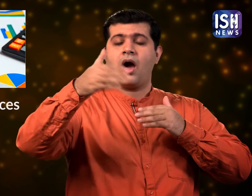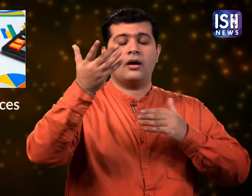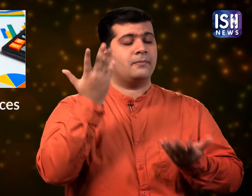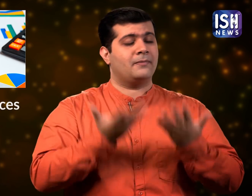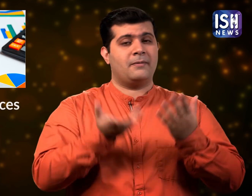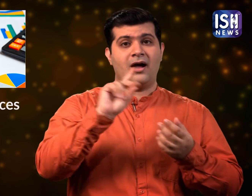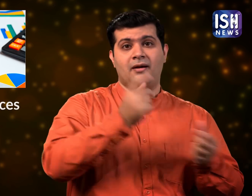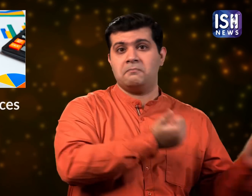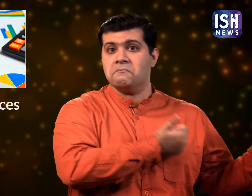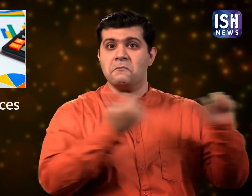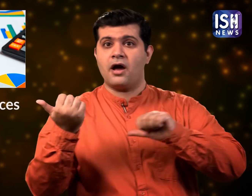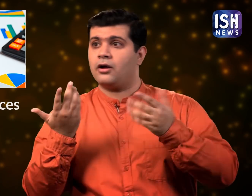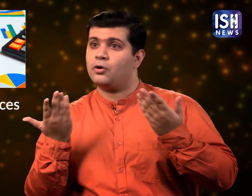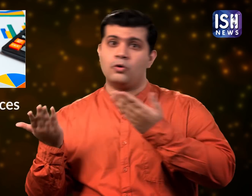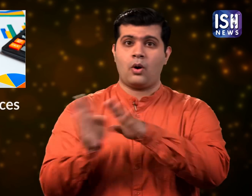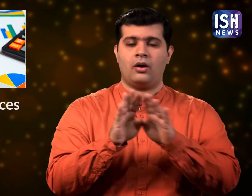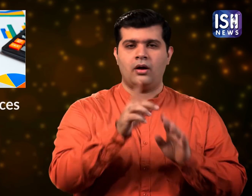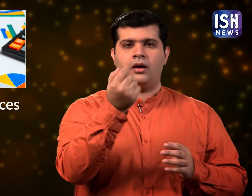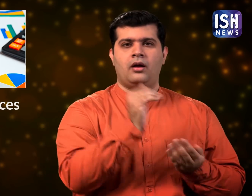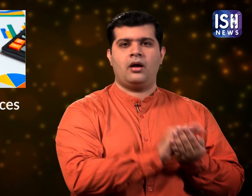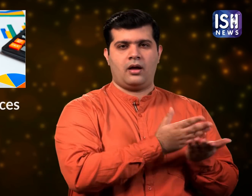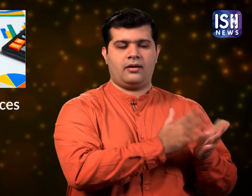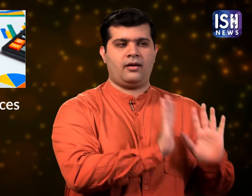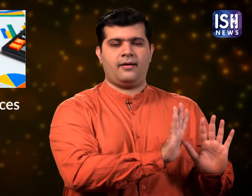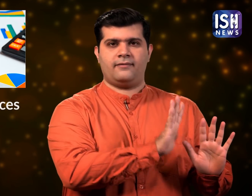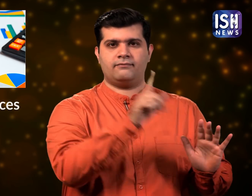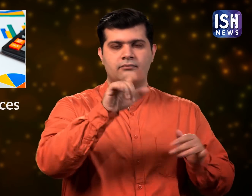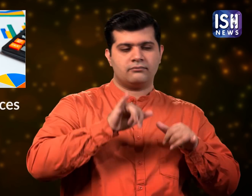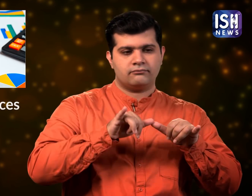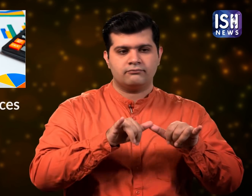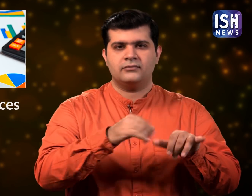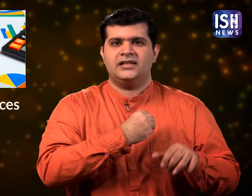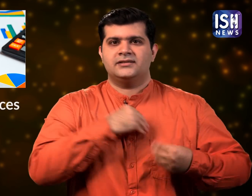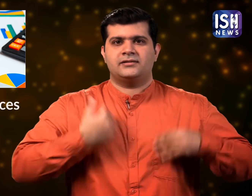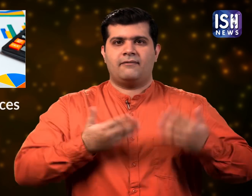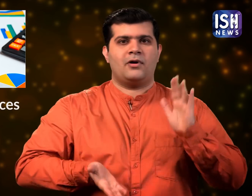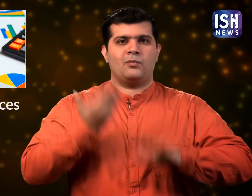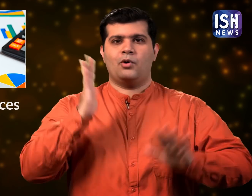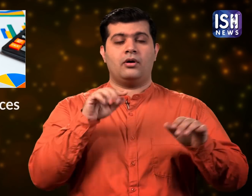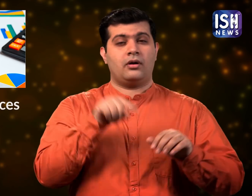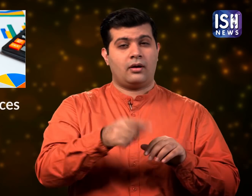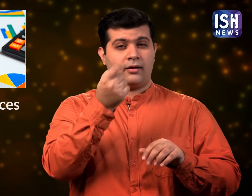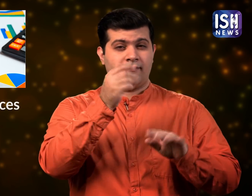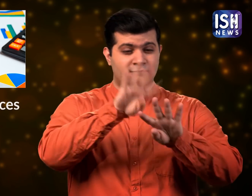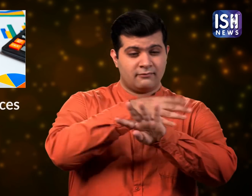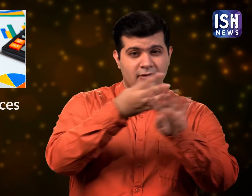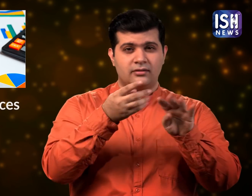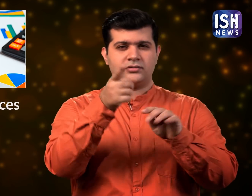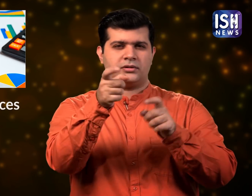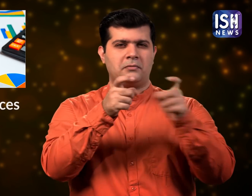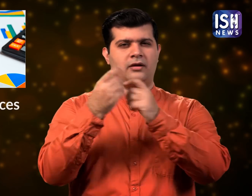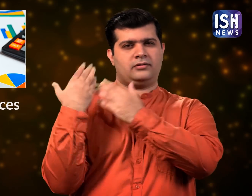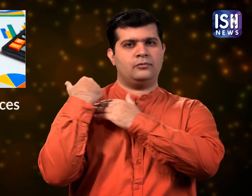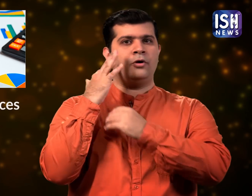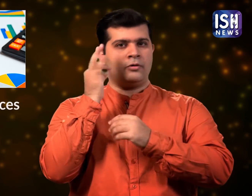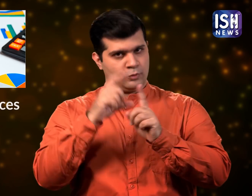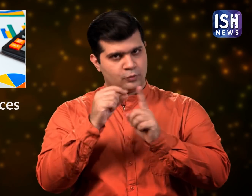If there is a lockdown again, you will have the saving which can be used and you will not suffer more.